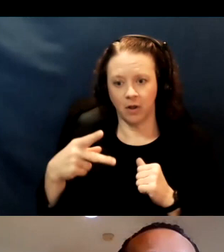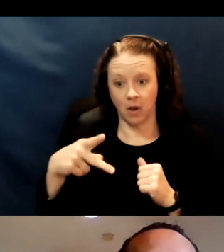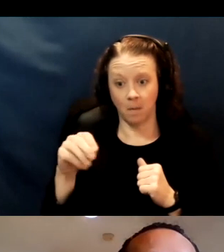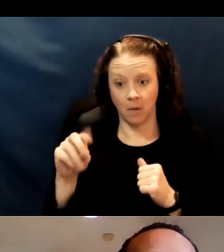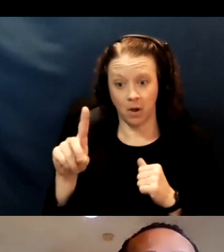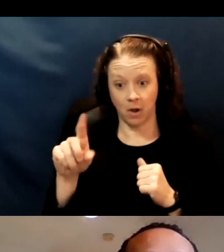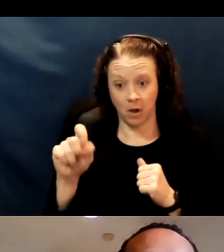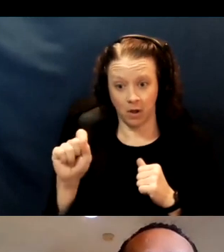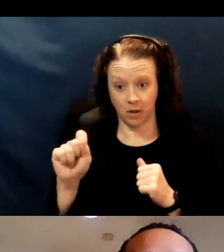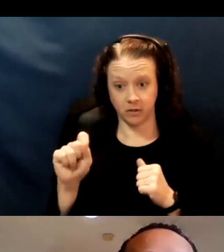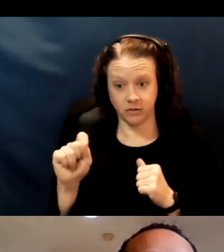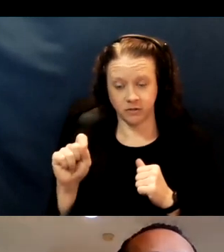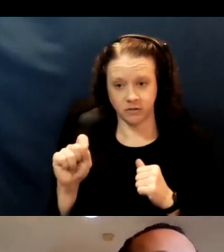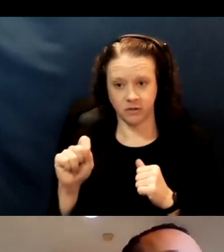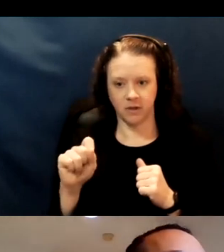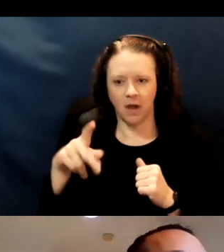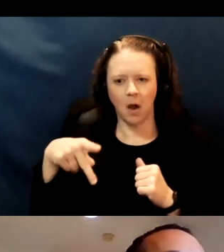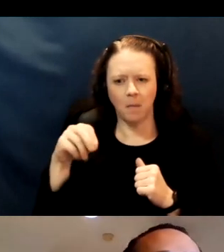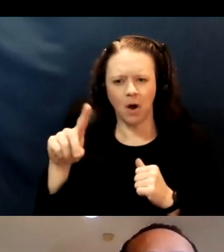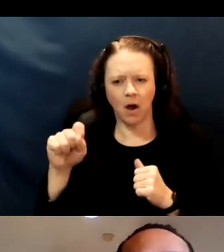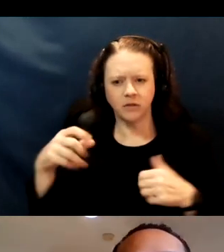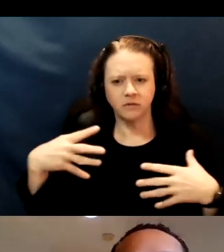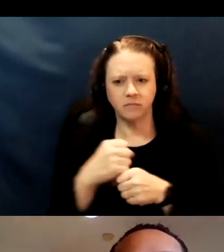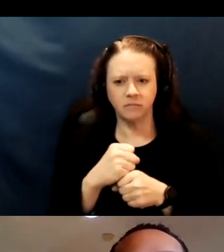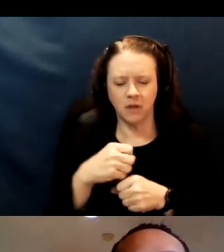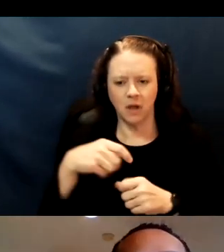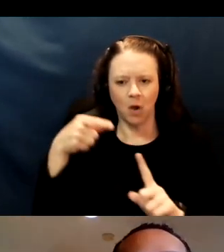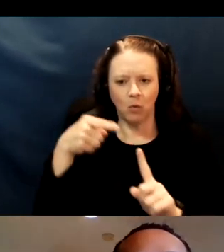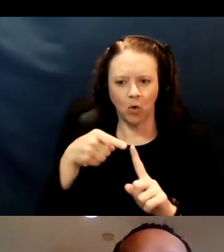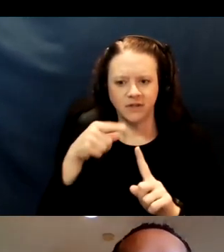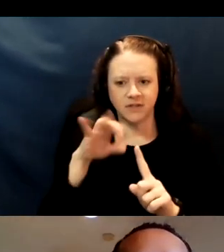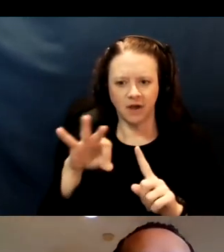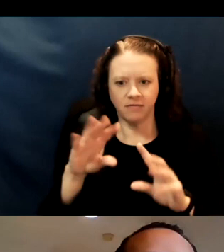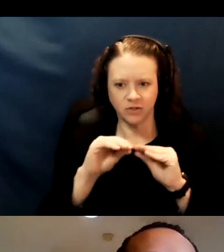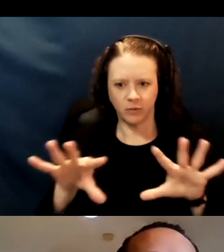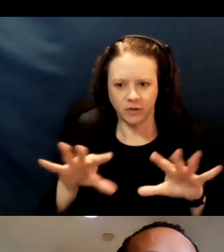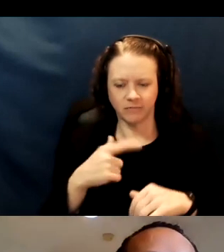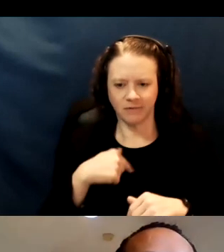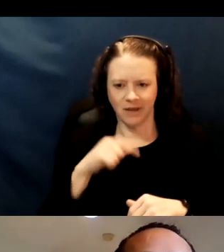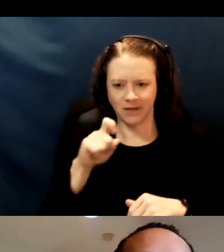that is points of distribution. Sorry, I should explain the abbreviations.